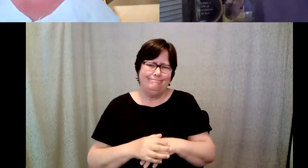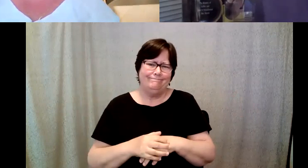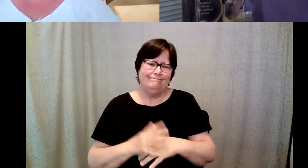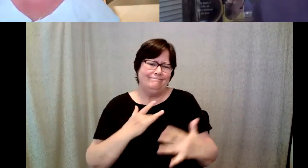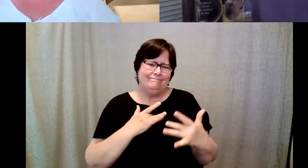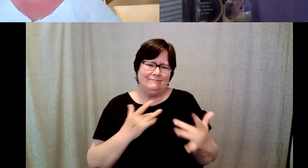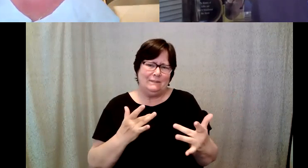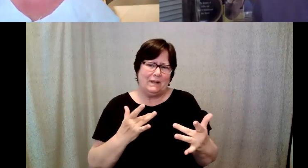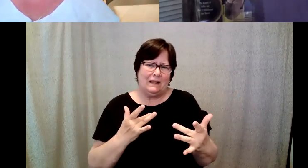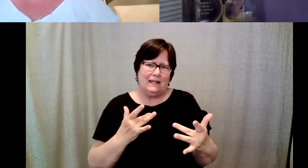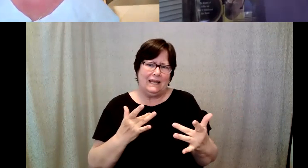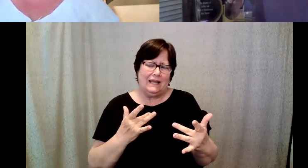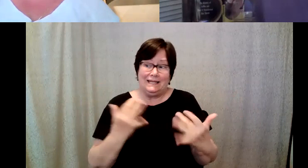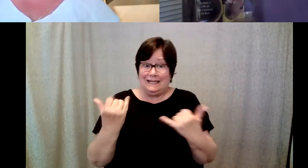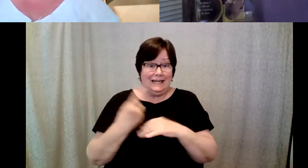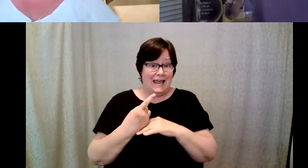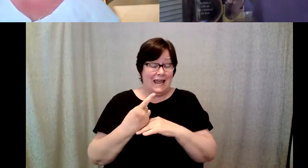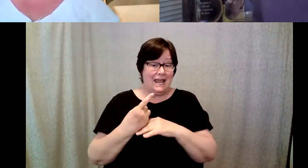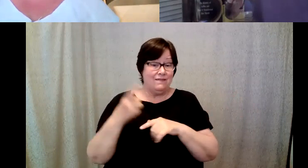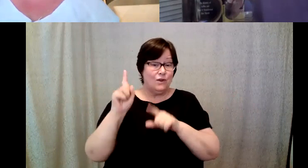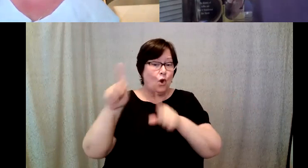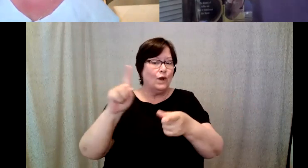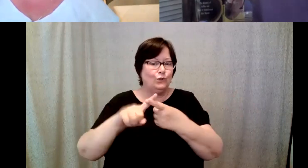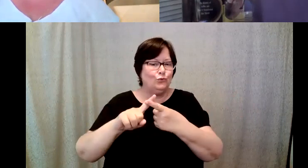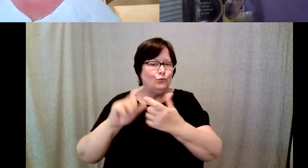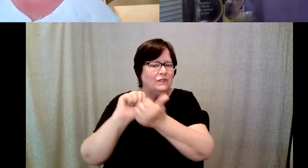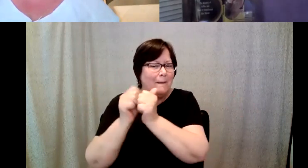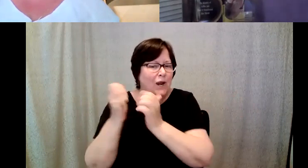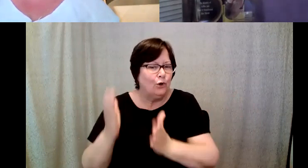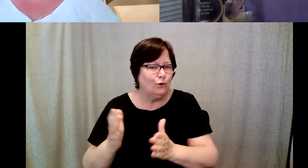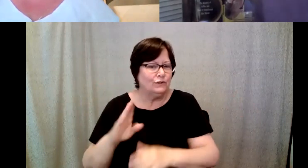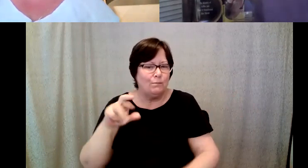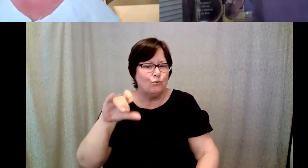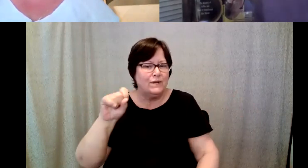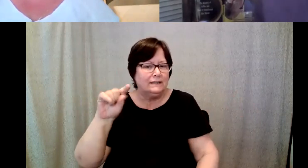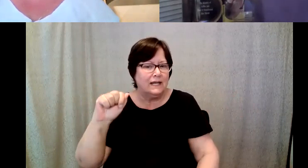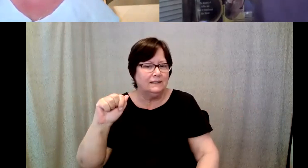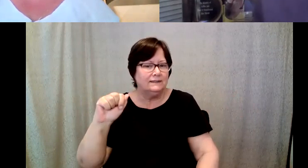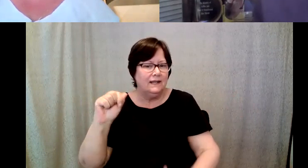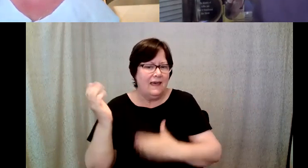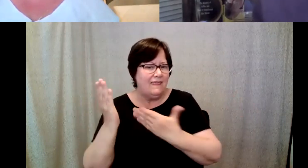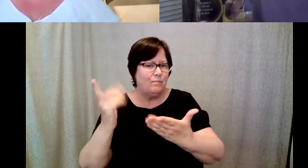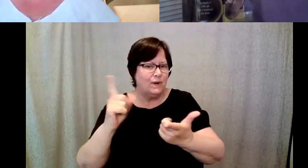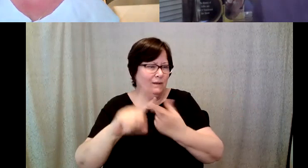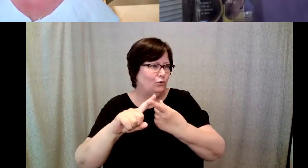D. Major Cohen: To barista competitors who bring them to the world stage and compete